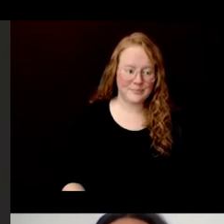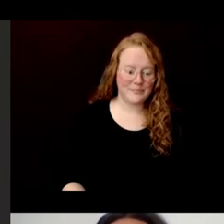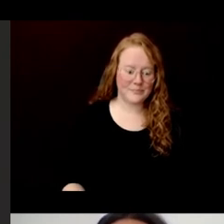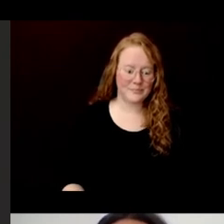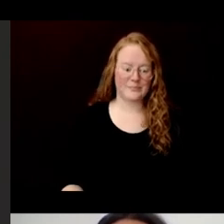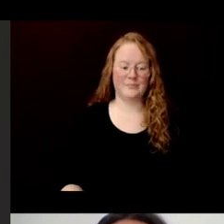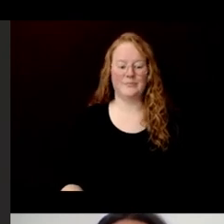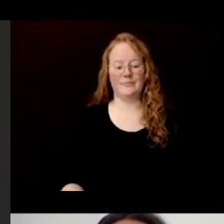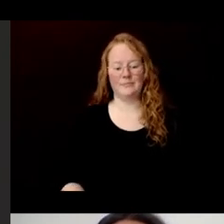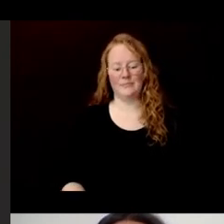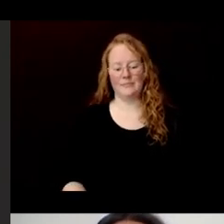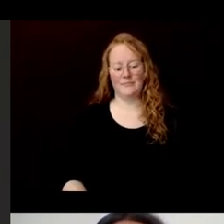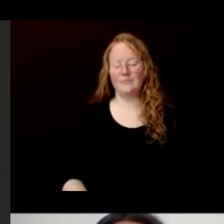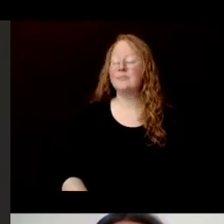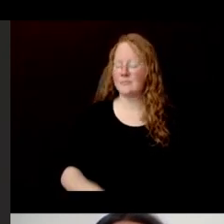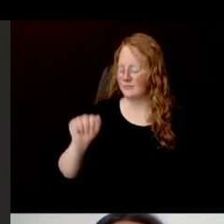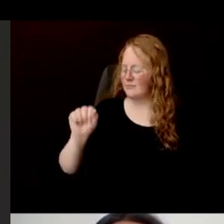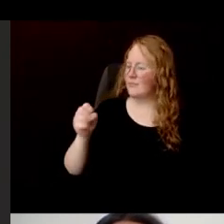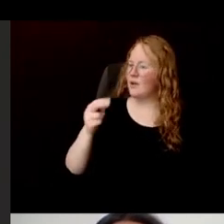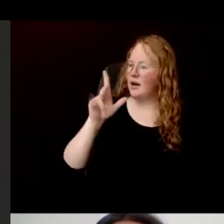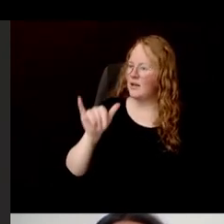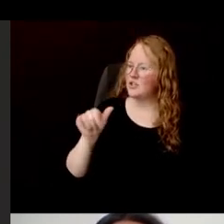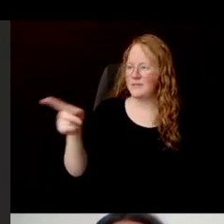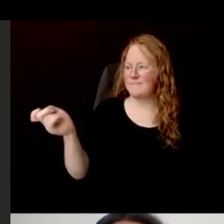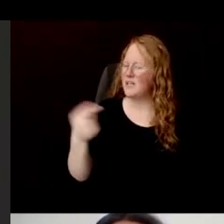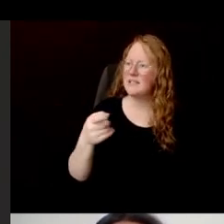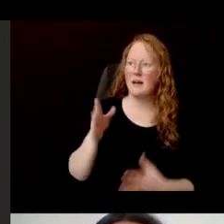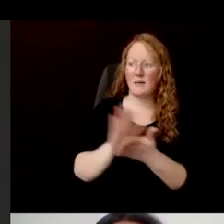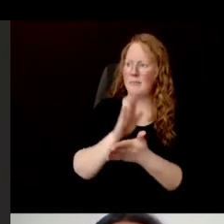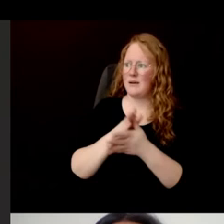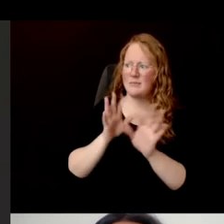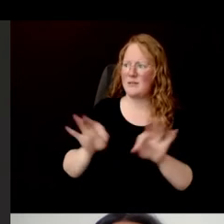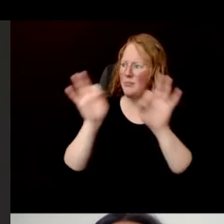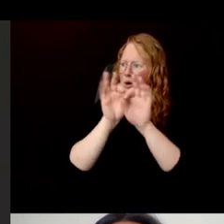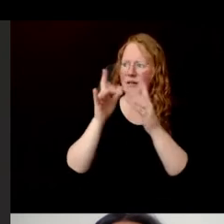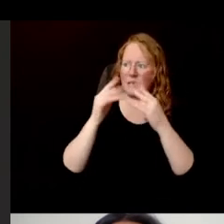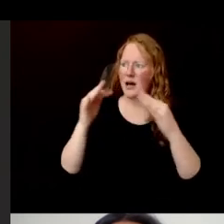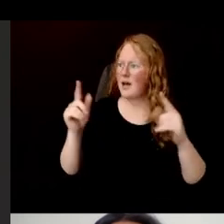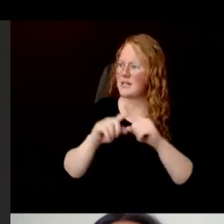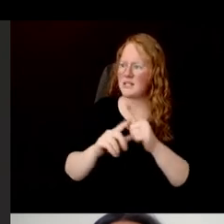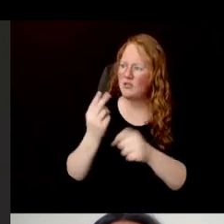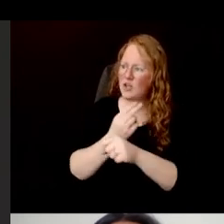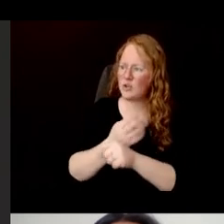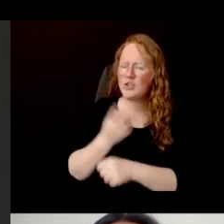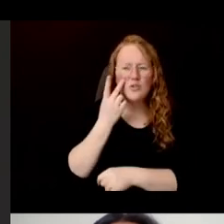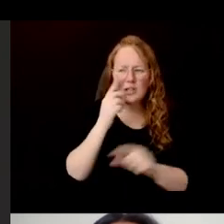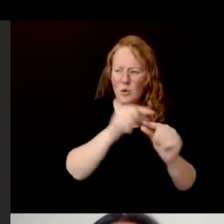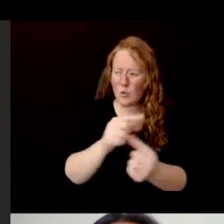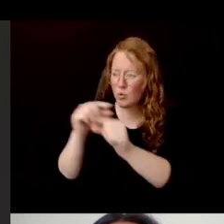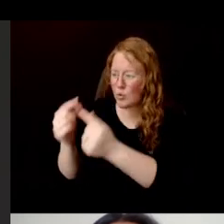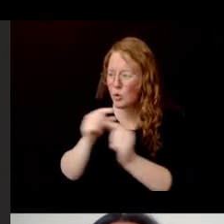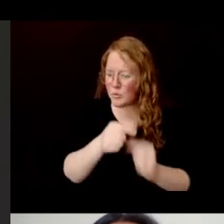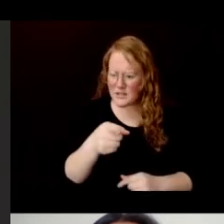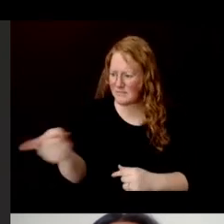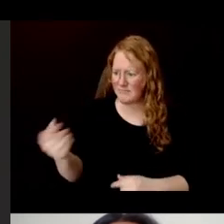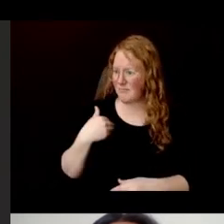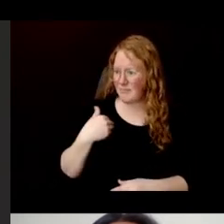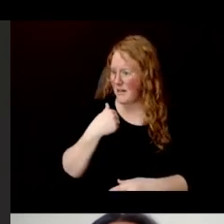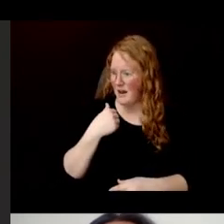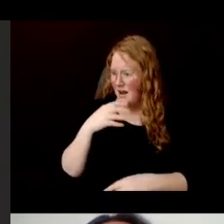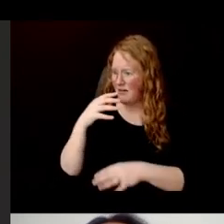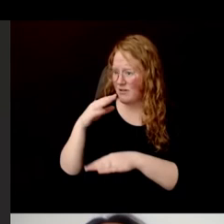Ashley says, "The paper seems to be so important for so many uses. Have you come across any groups or regions that don't have a paper making tradition?"